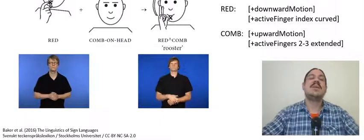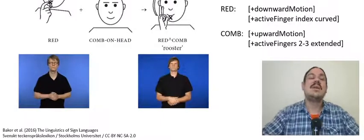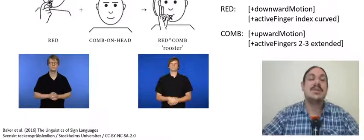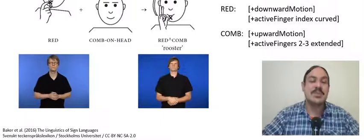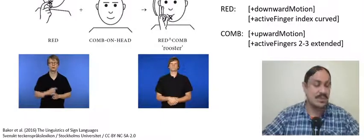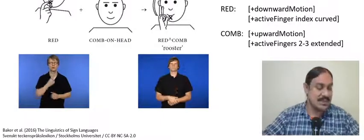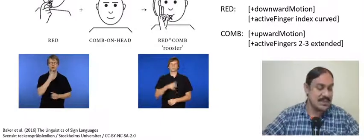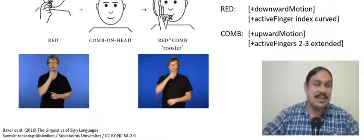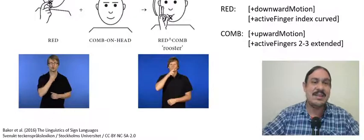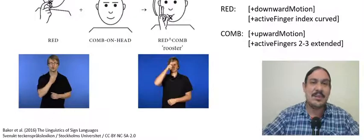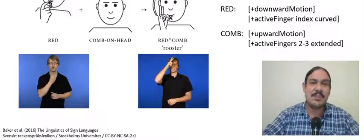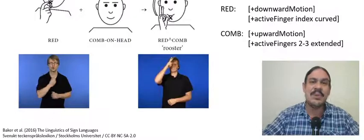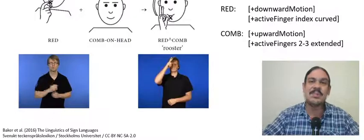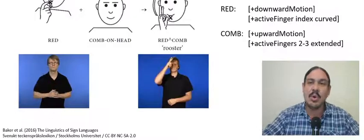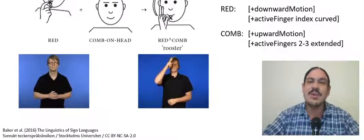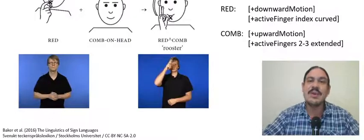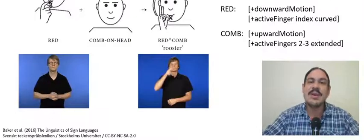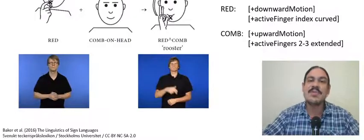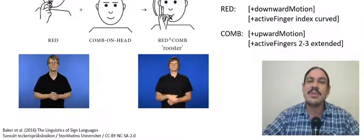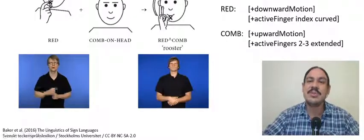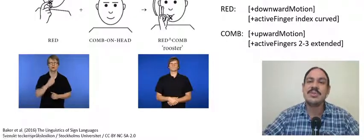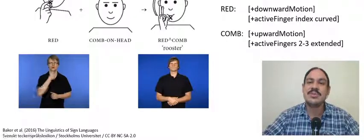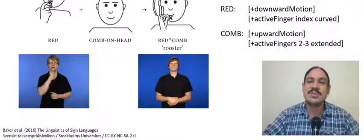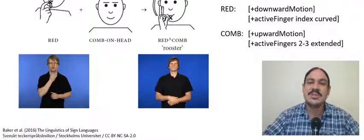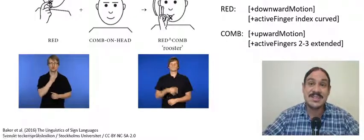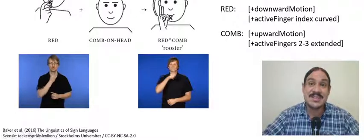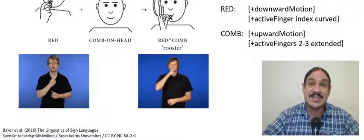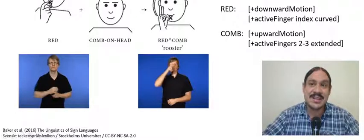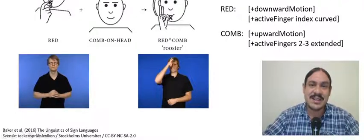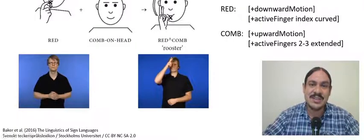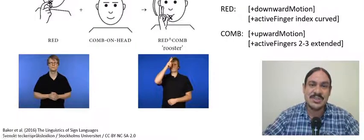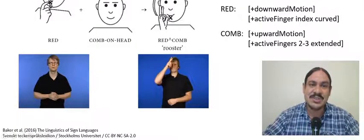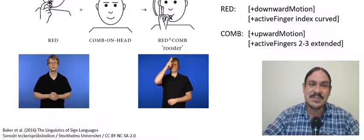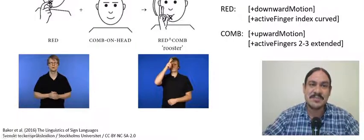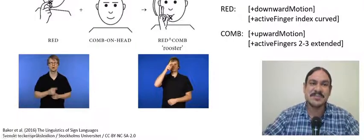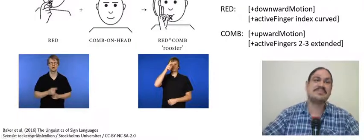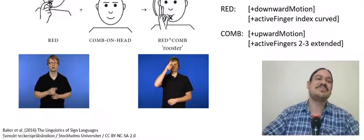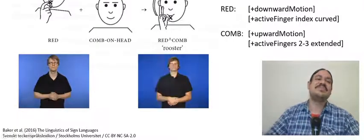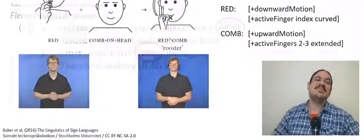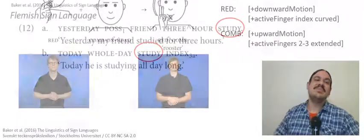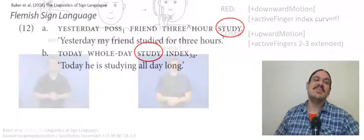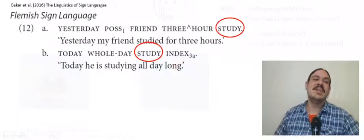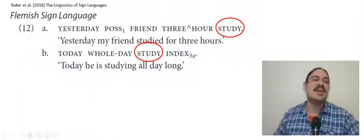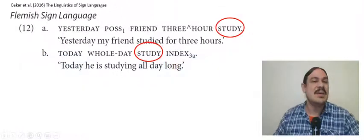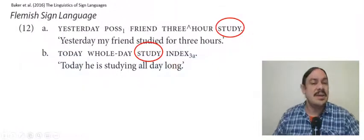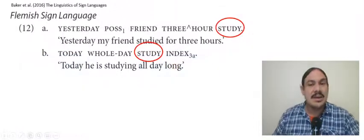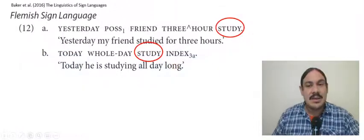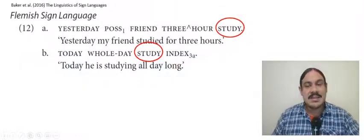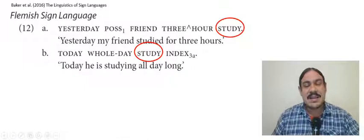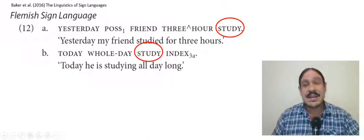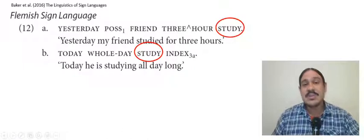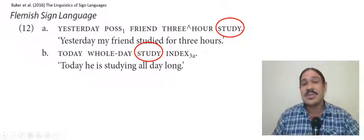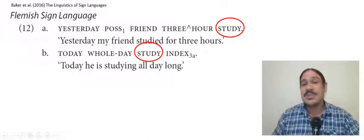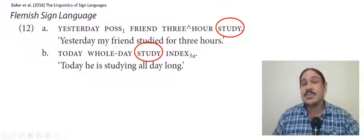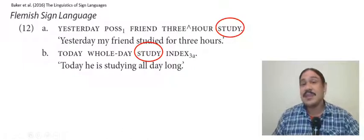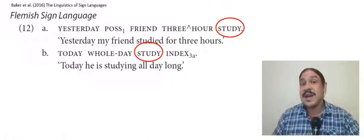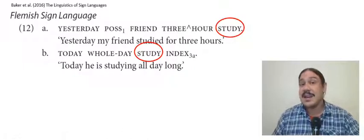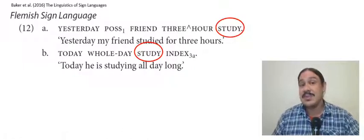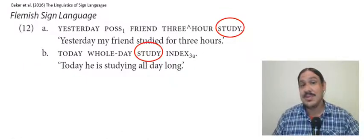for example here in the Flemish Sign Language you have the sentences 'yesterday my friend studied for three hours' and 'today he's studying all day